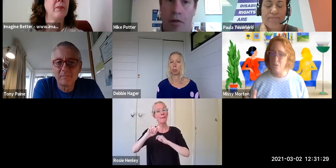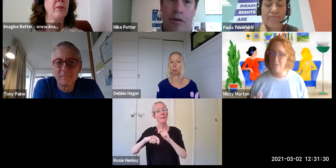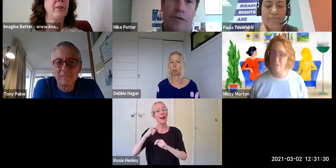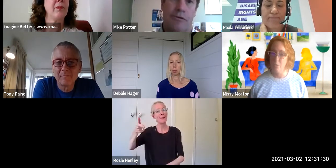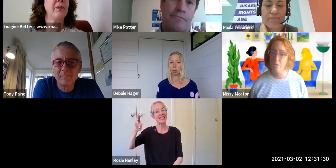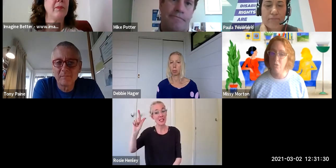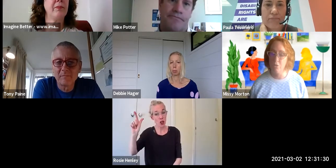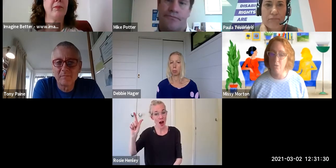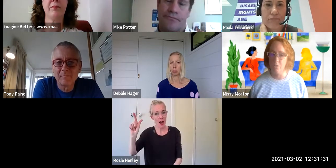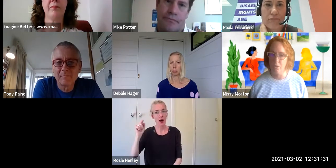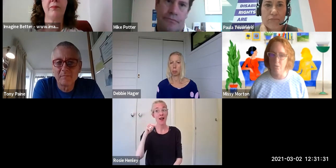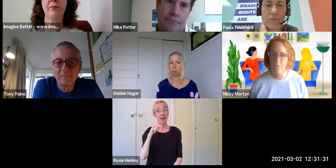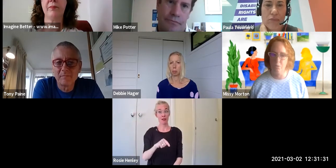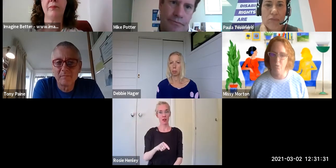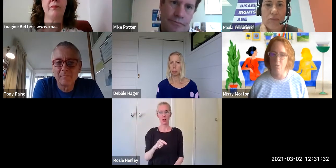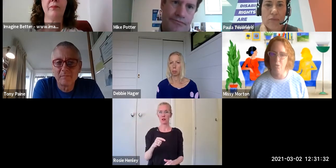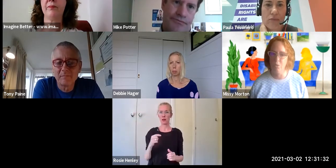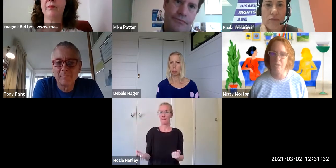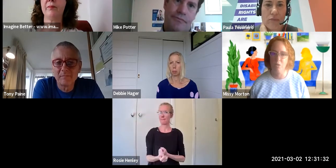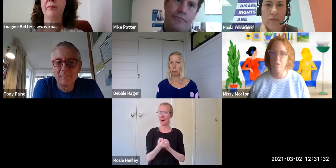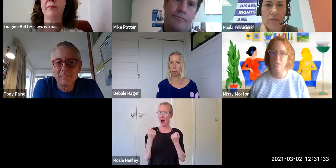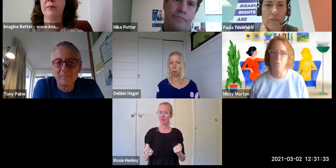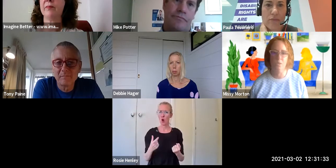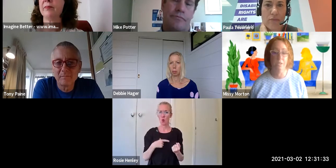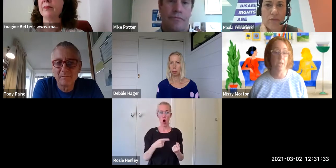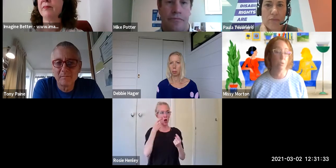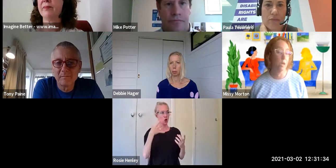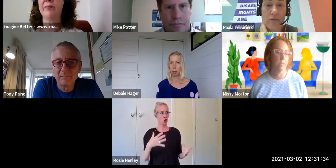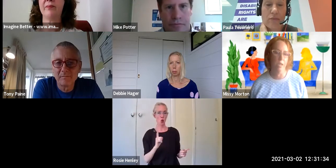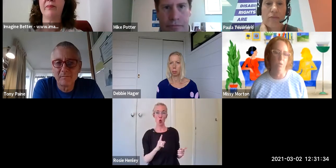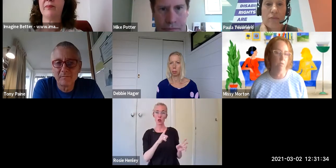also introduces those students to a set of resources that otherwise they would never